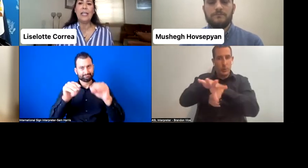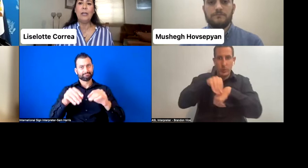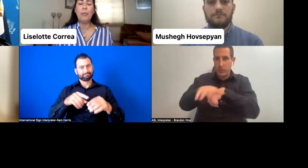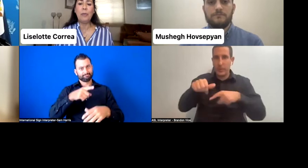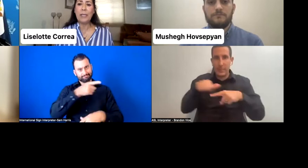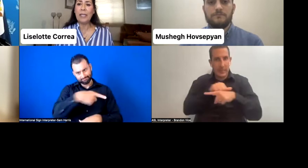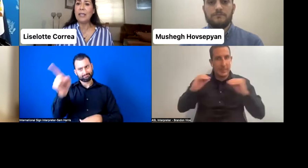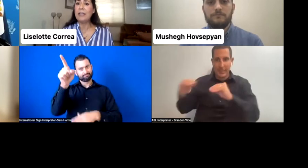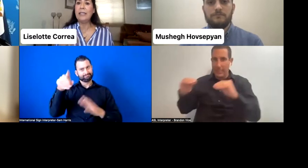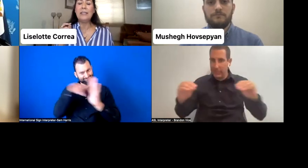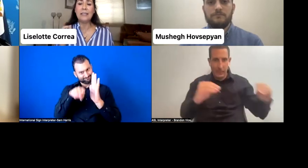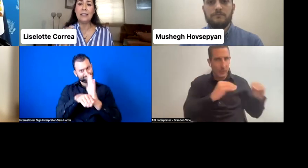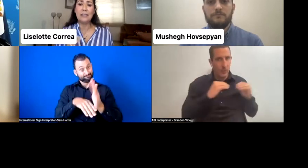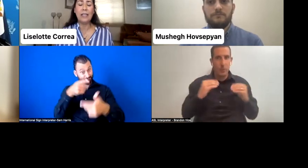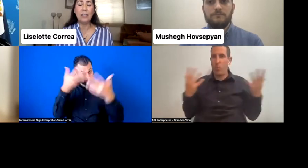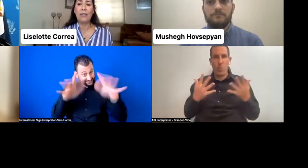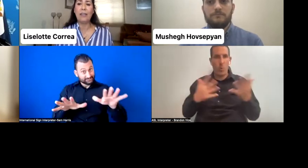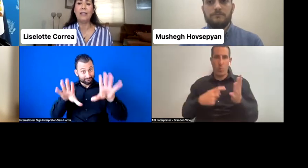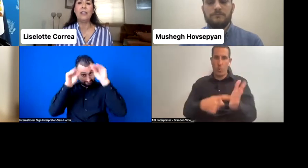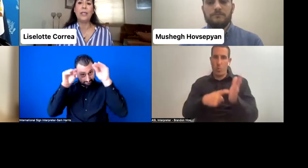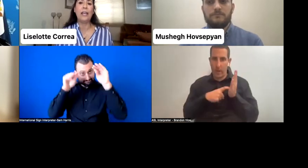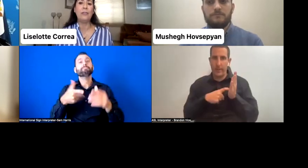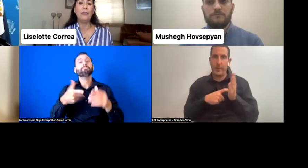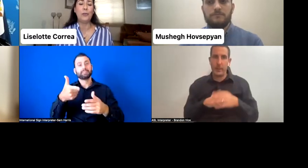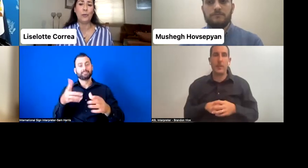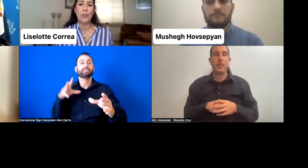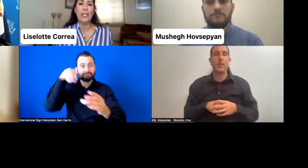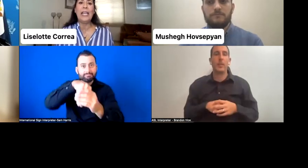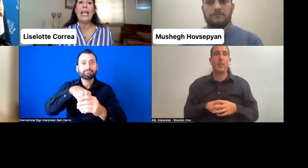And probably this is the second thing that we have to do.